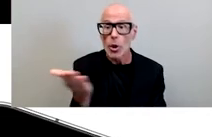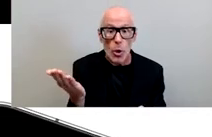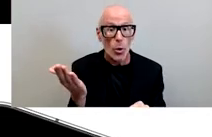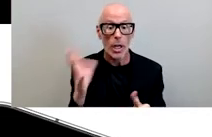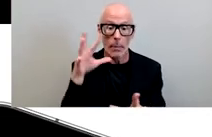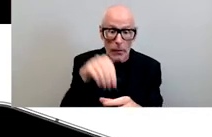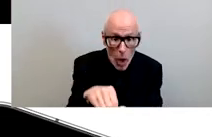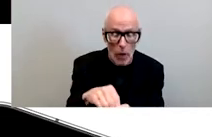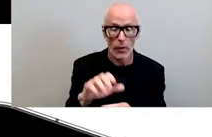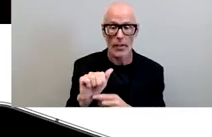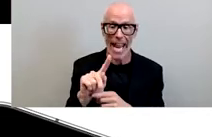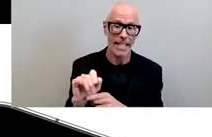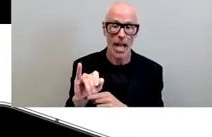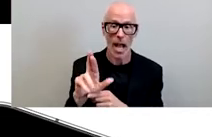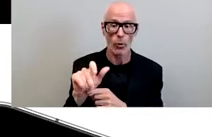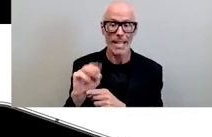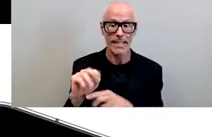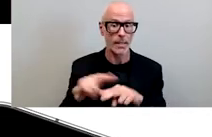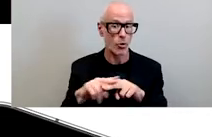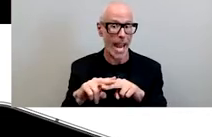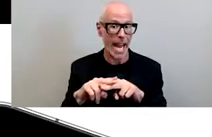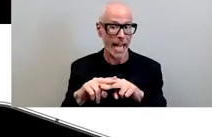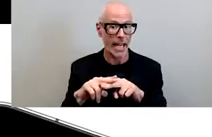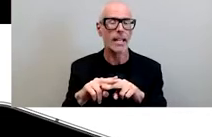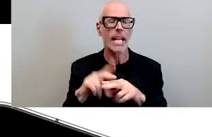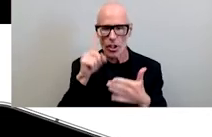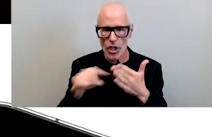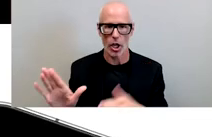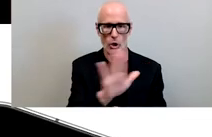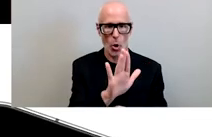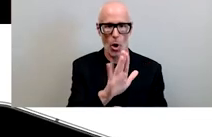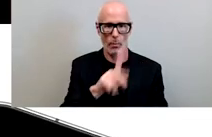train you better make sure that you've checked your contradictions and understand the ways in